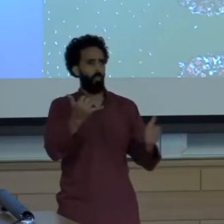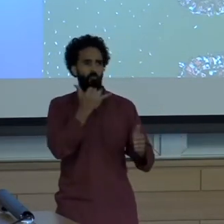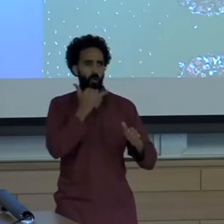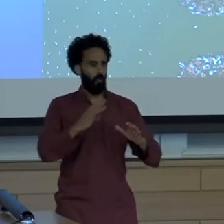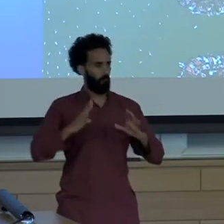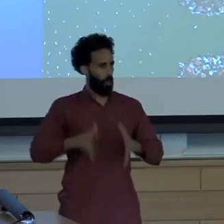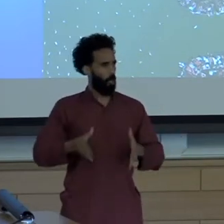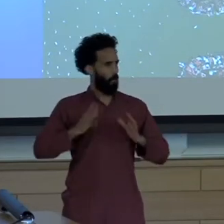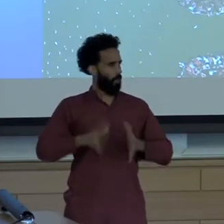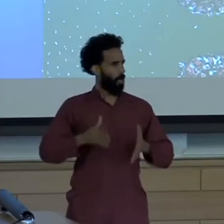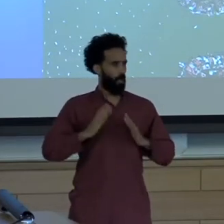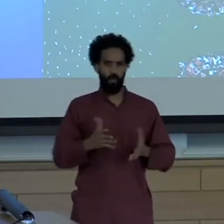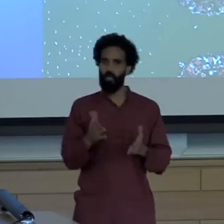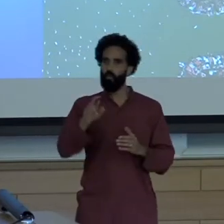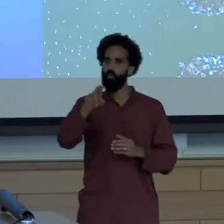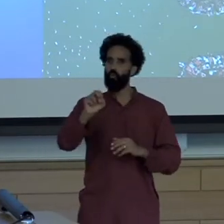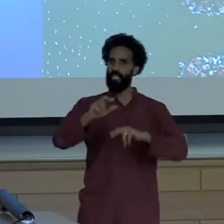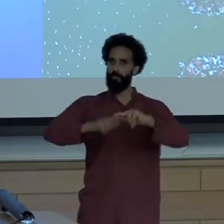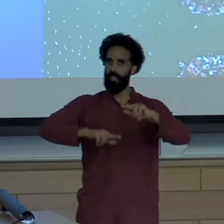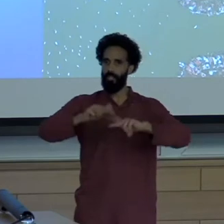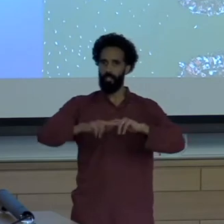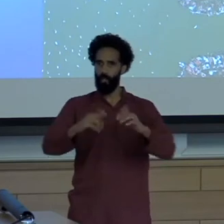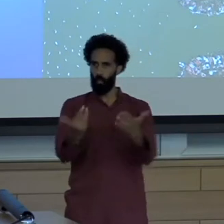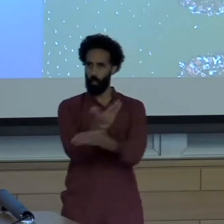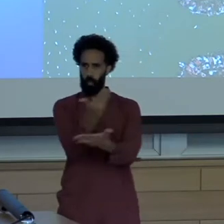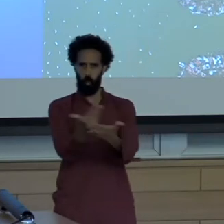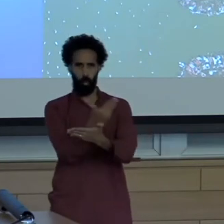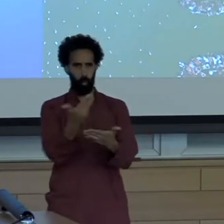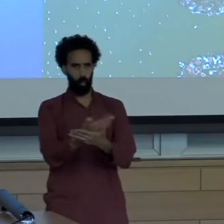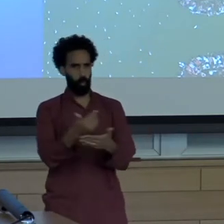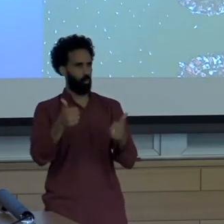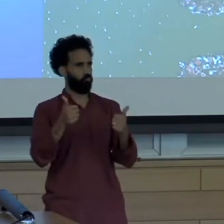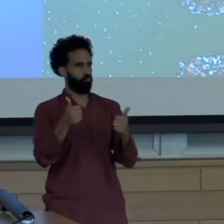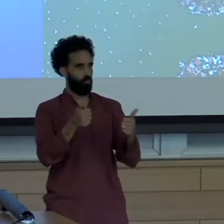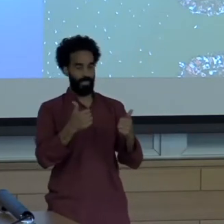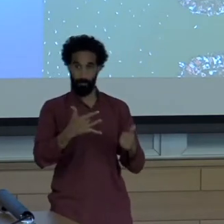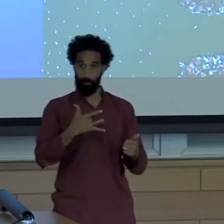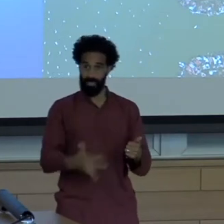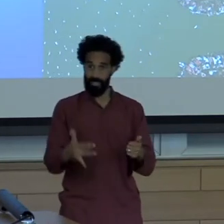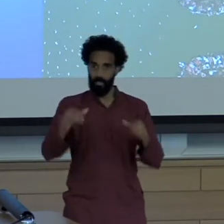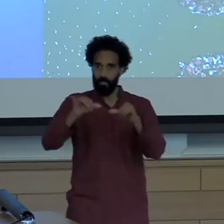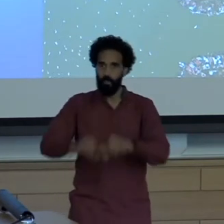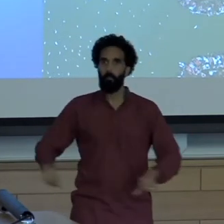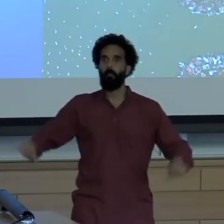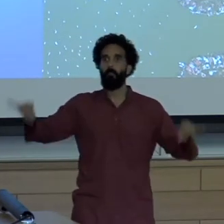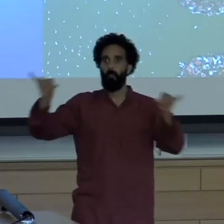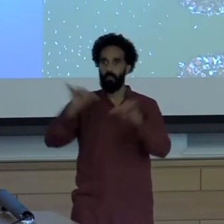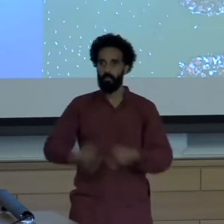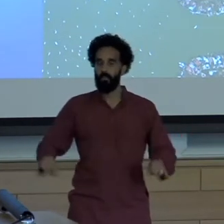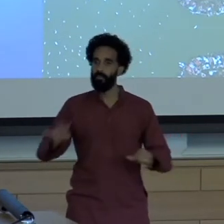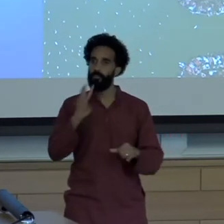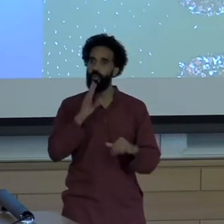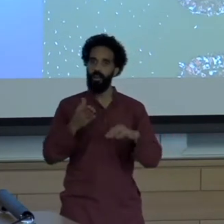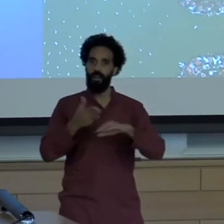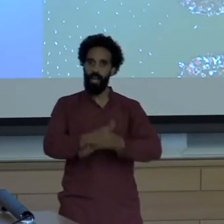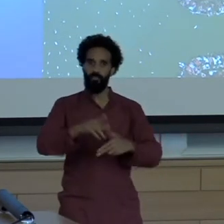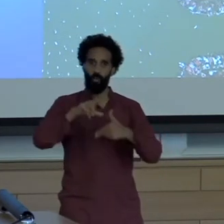Rebuilding New start, those are the phrases that we fight again and again in the post storm coverage the story